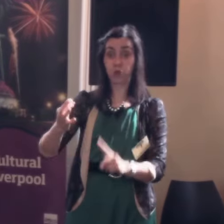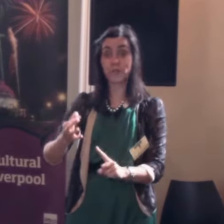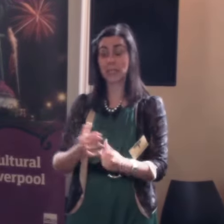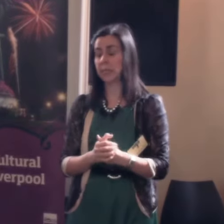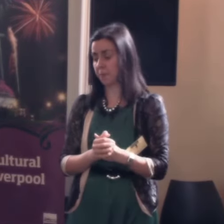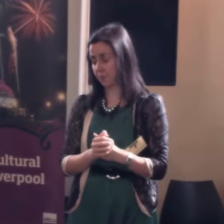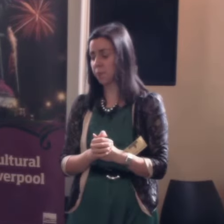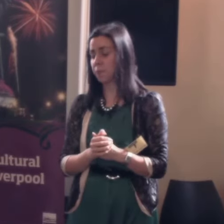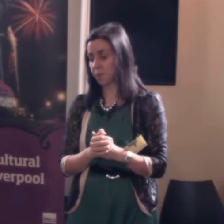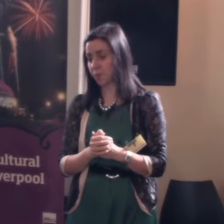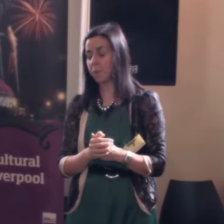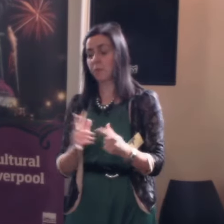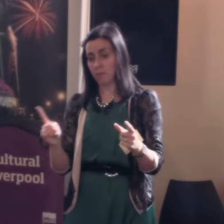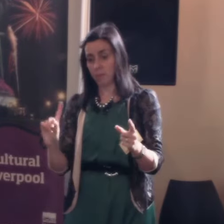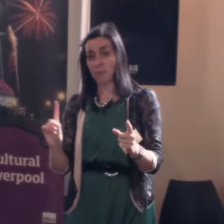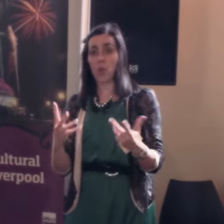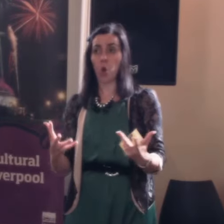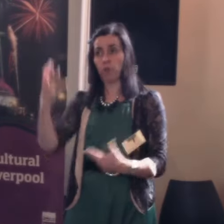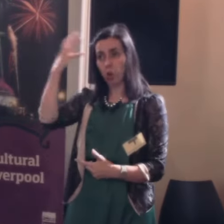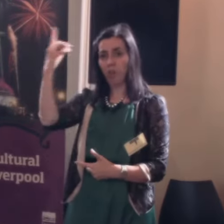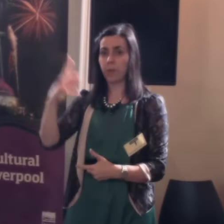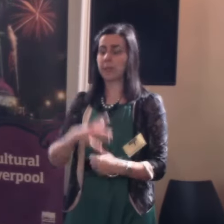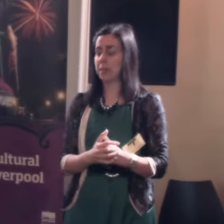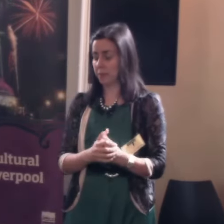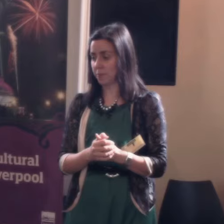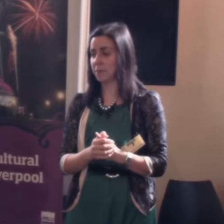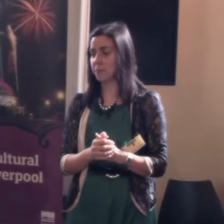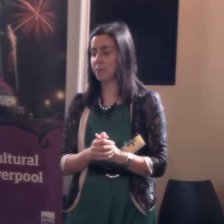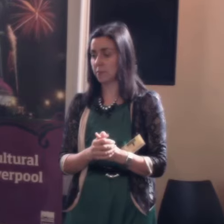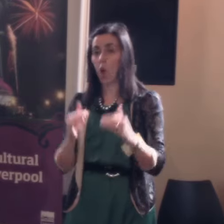And then along came the current government, or the last one and said, we'll have the equality act